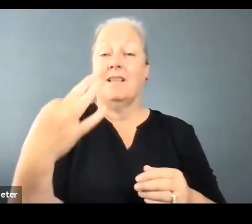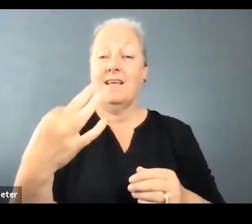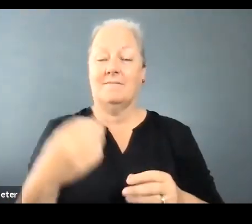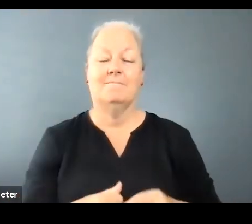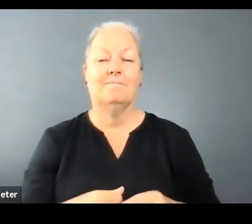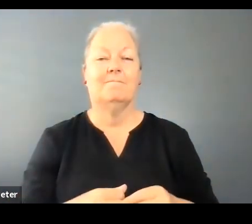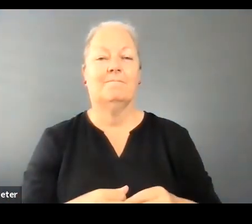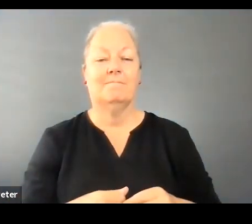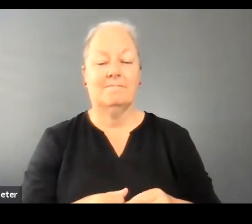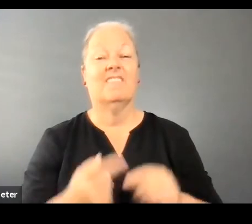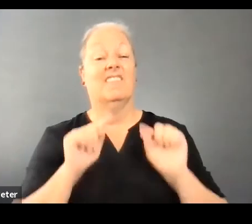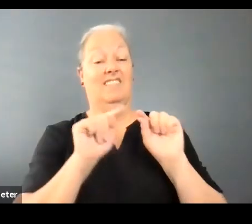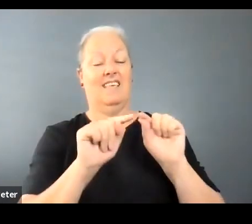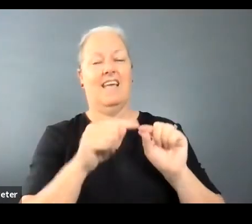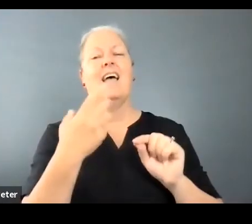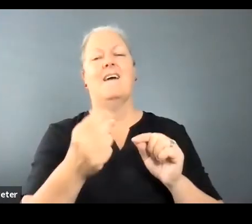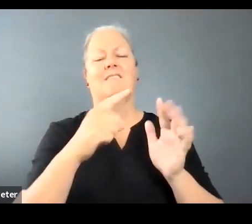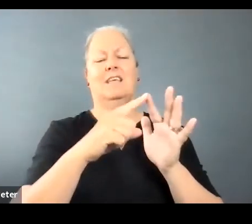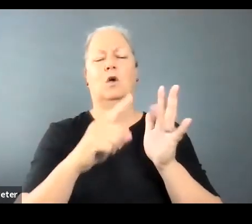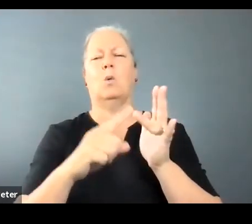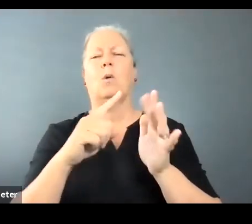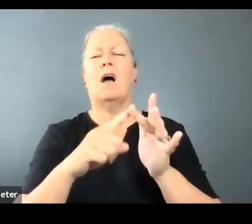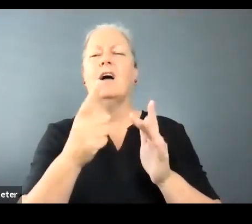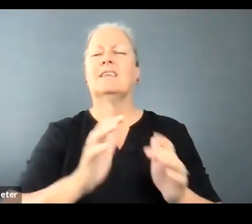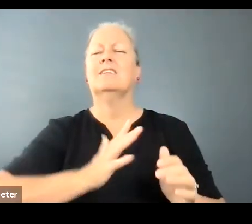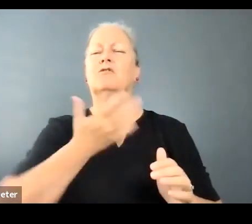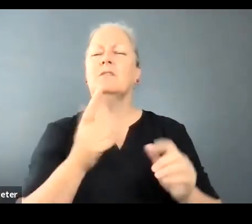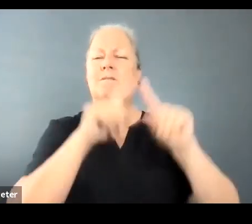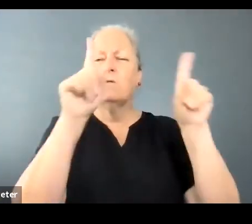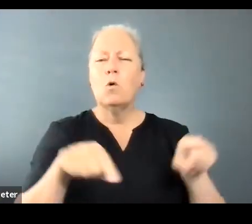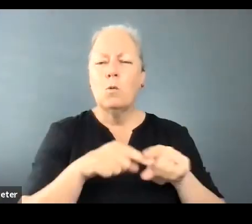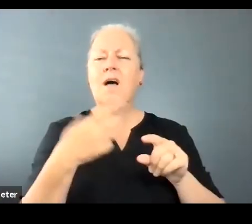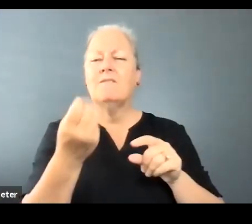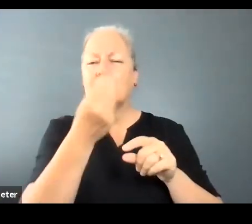There you'll find an expression of interest form with a few questions about who you are